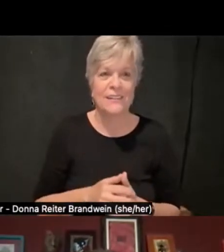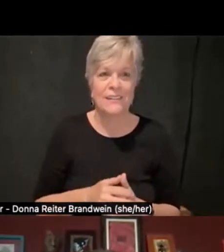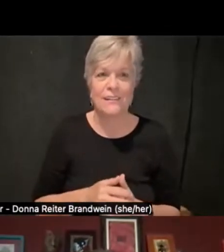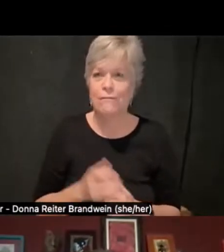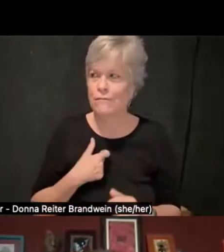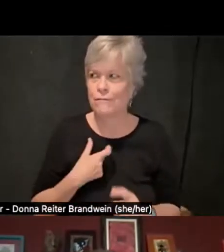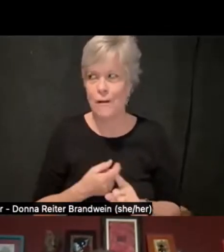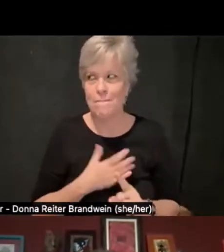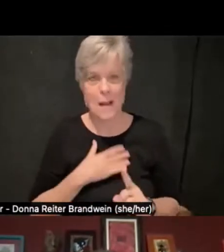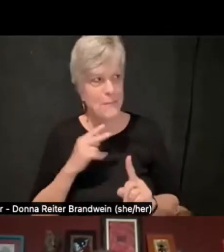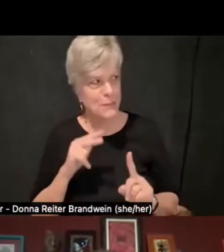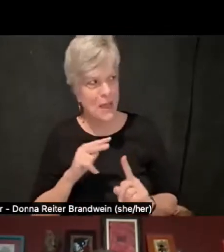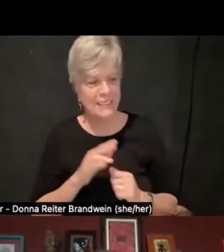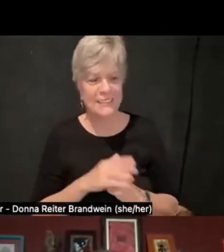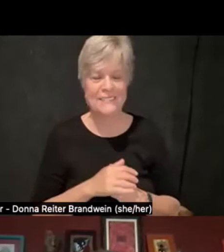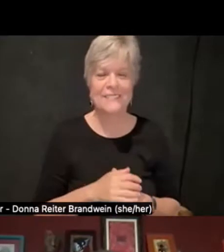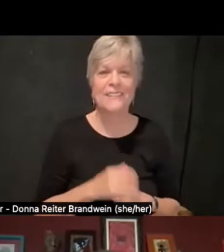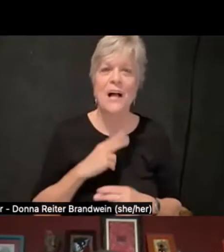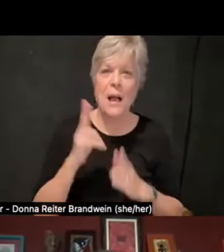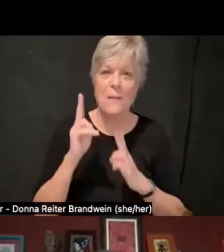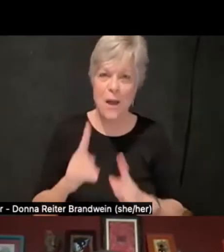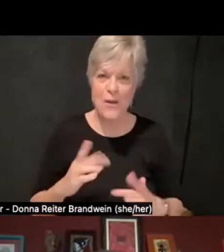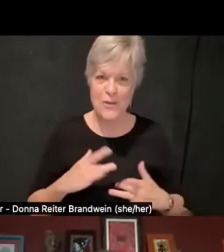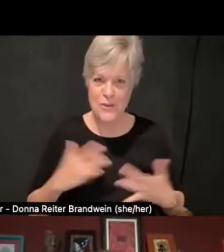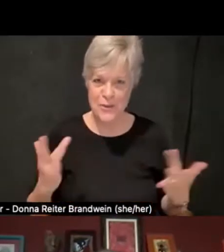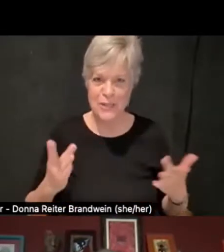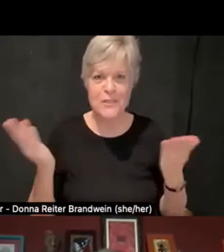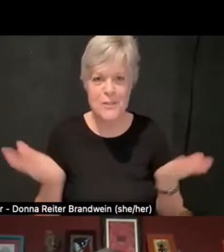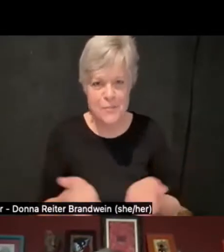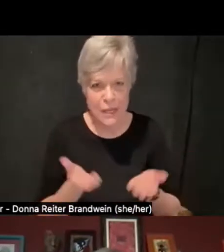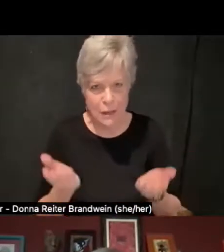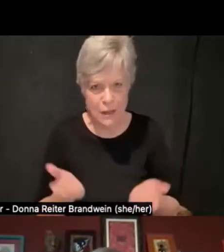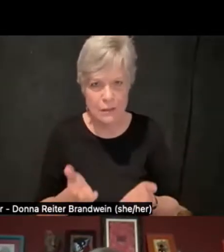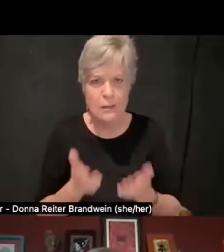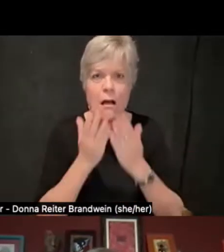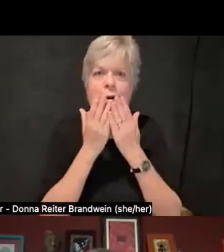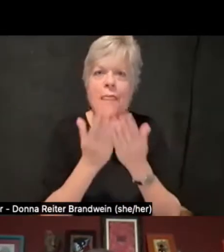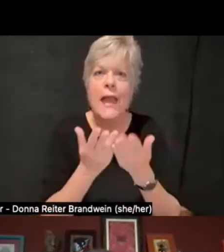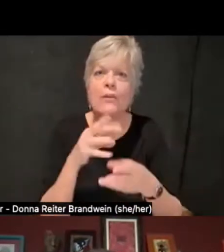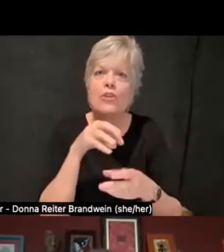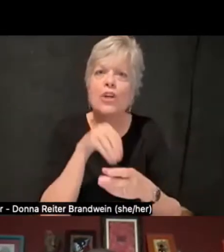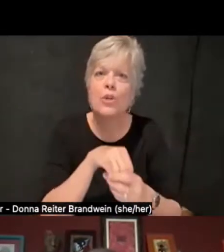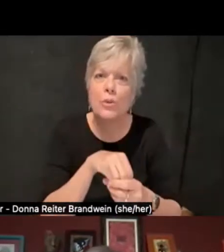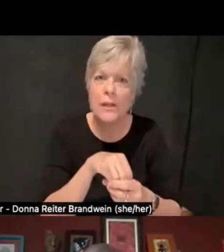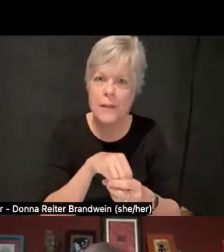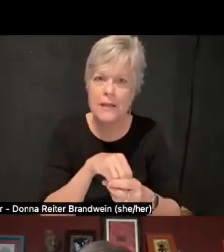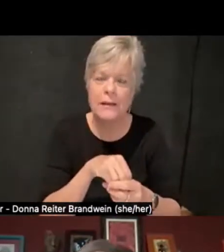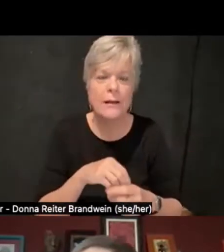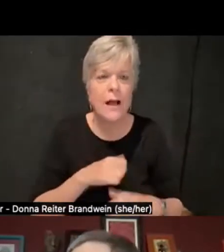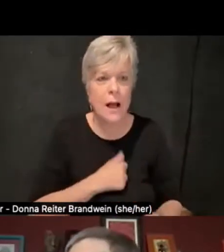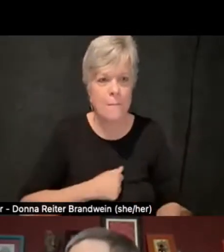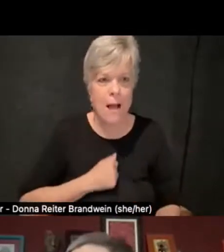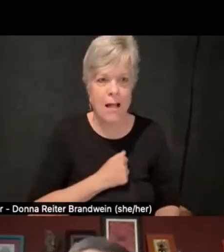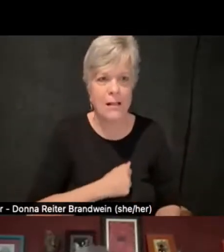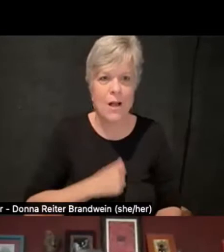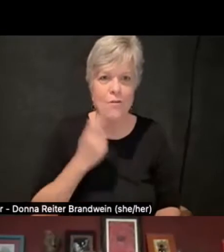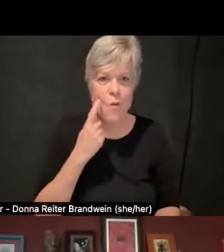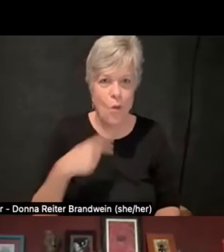So I'm honored and thrilled to be here. Thank you for including me. I apologize for those of you who have heard me